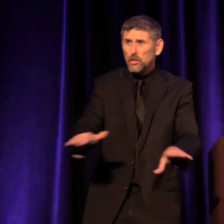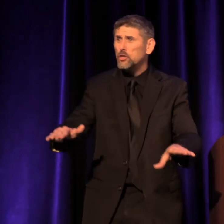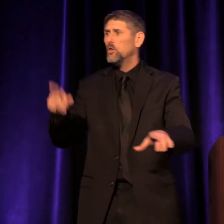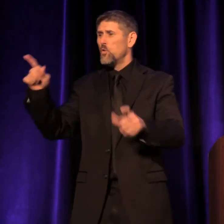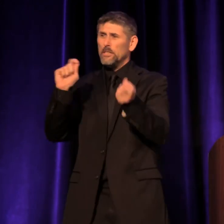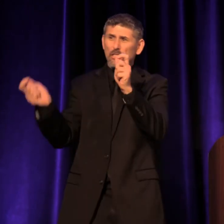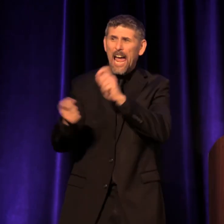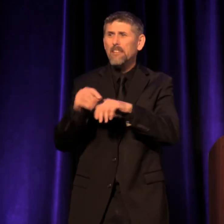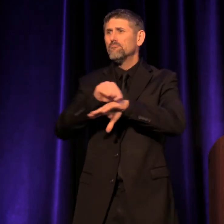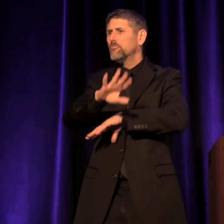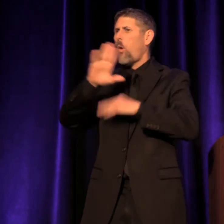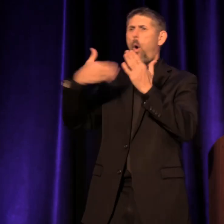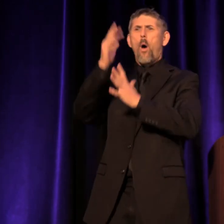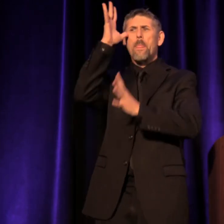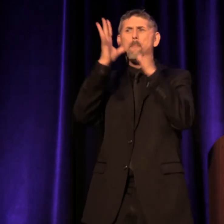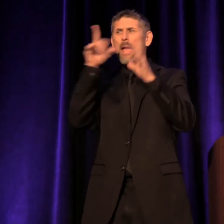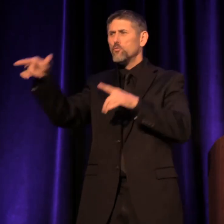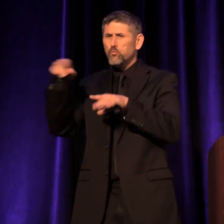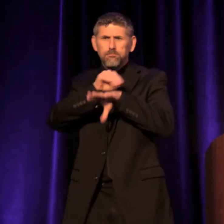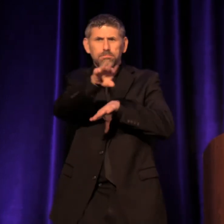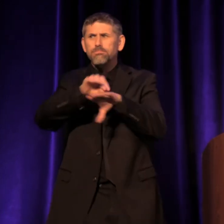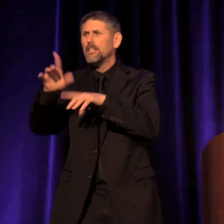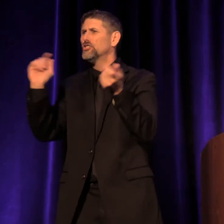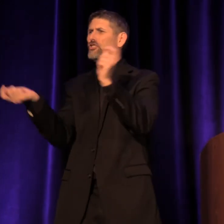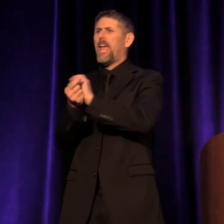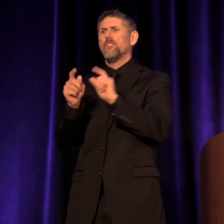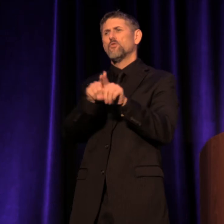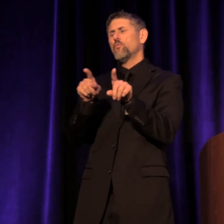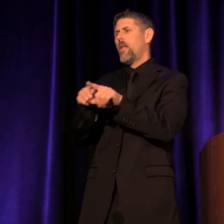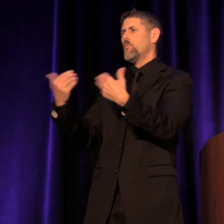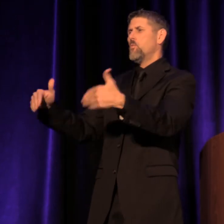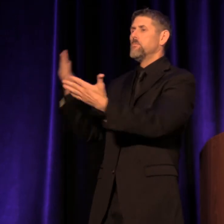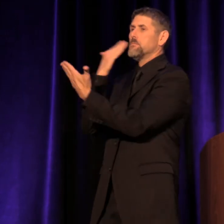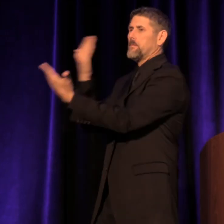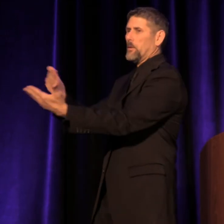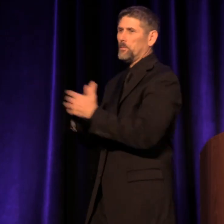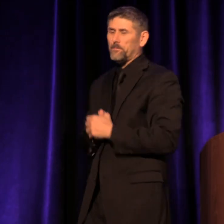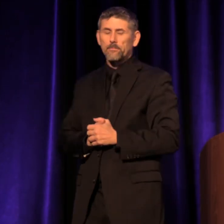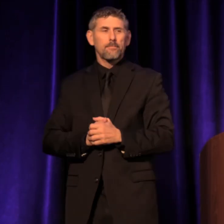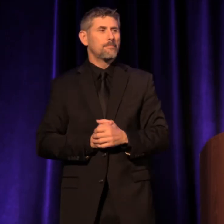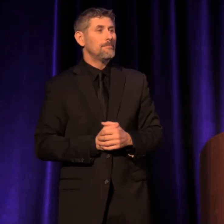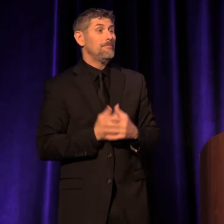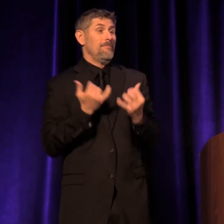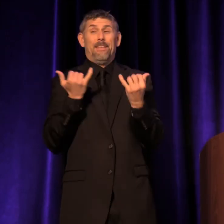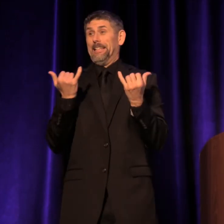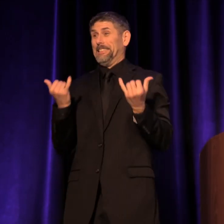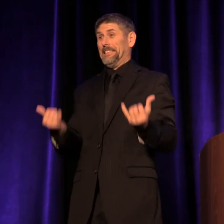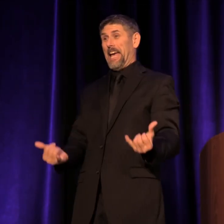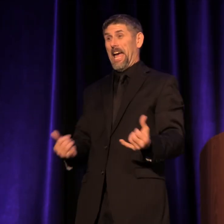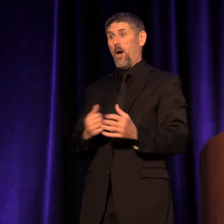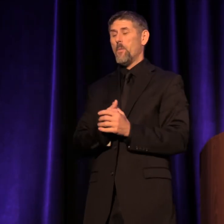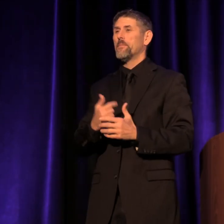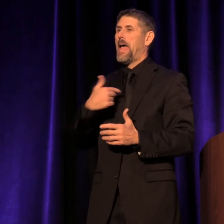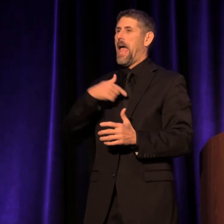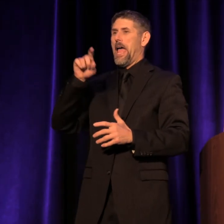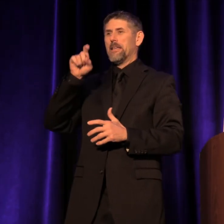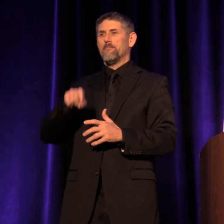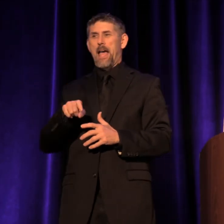all of the parents whose lives you changed as well. And now I must invoke